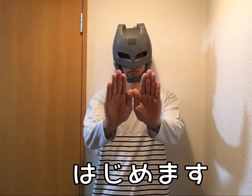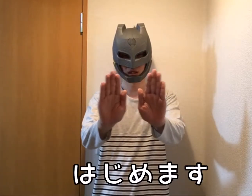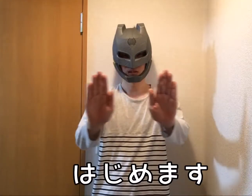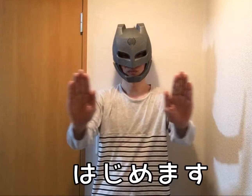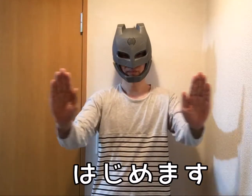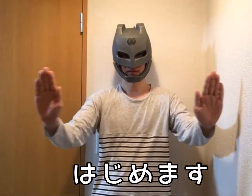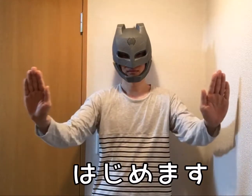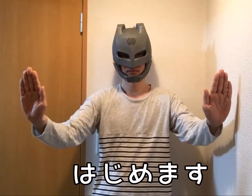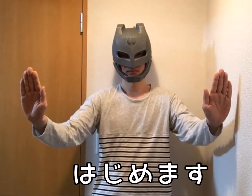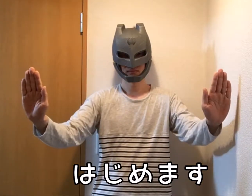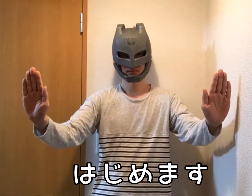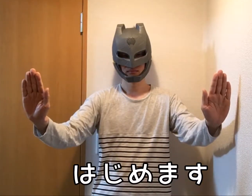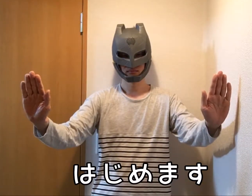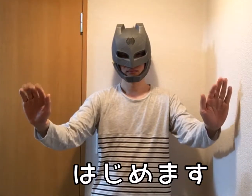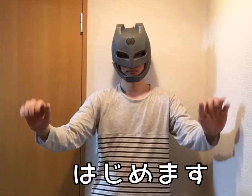Let's start